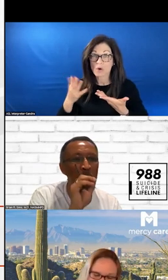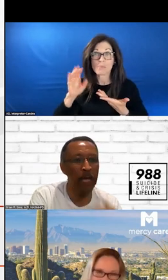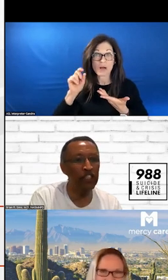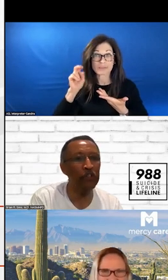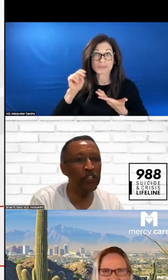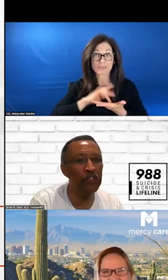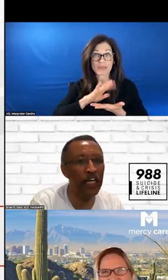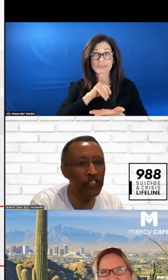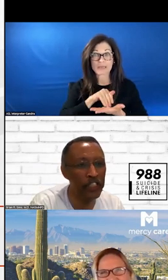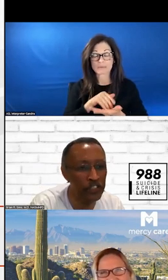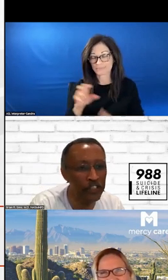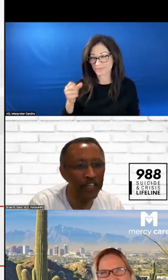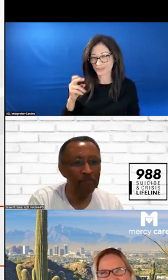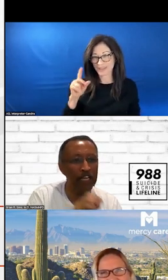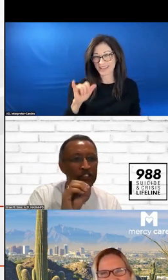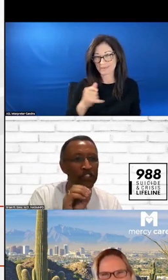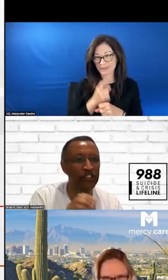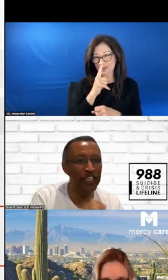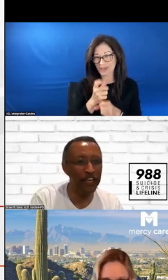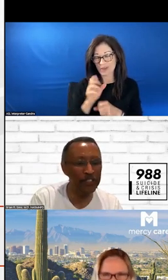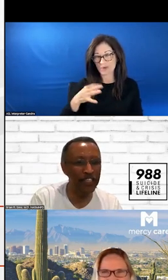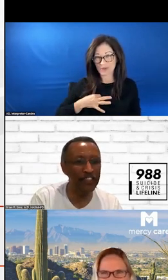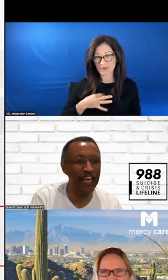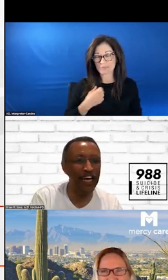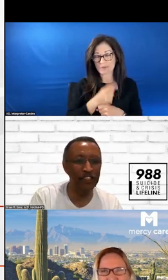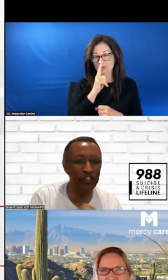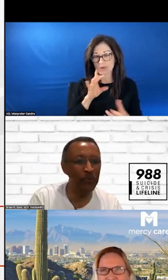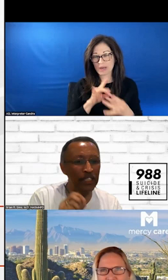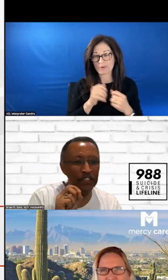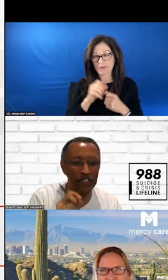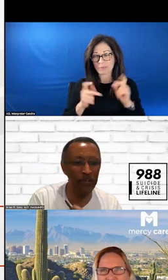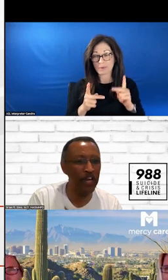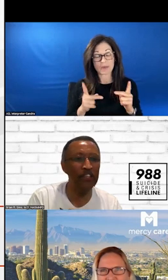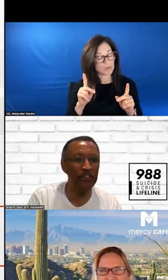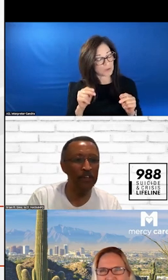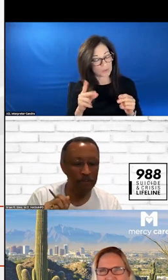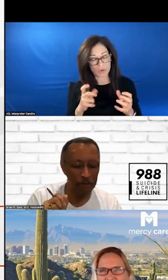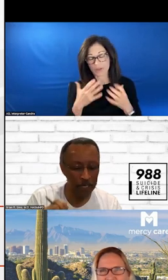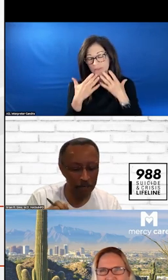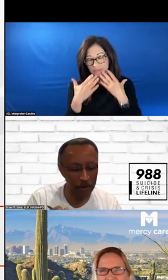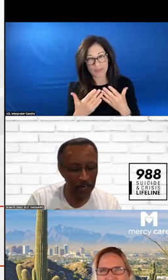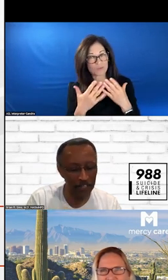MAKE SURE YOU GET YOUR SHIRT AND CONNECT WITH OTHERS AND I WANT TO THANK YOU FOR BEING APART